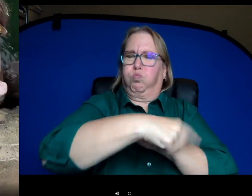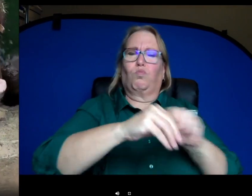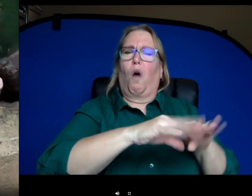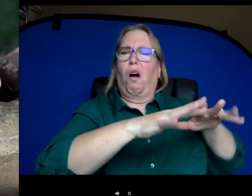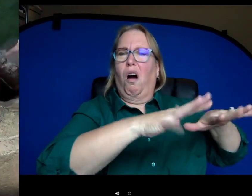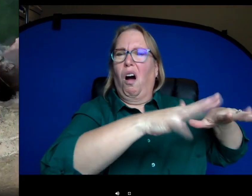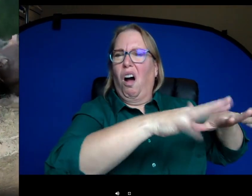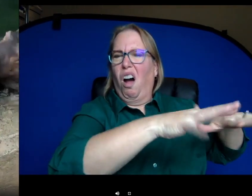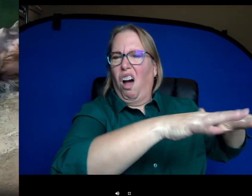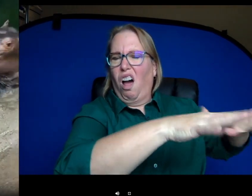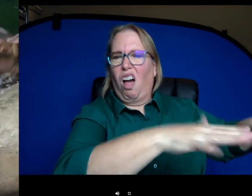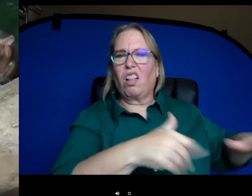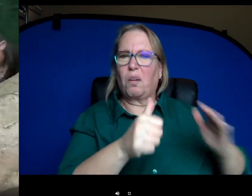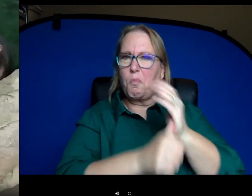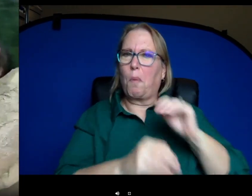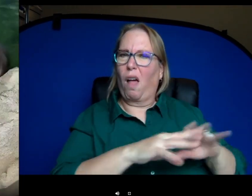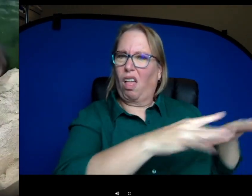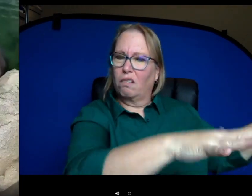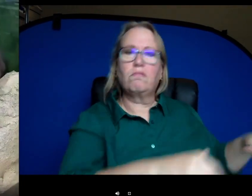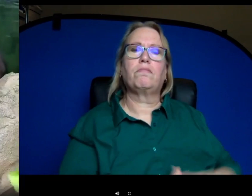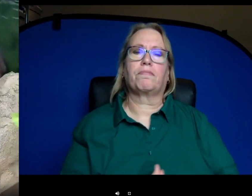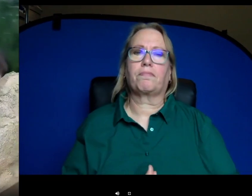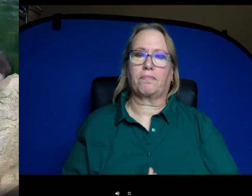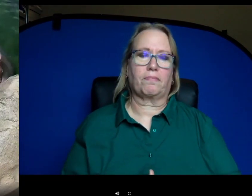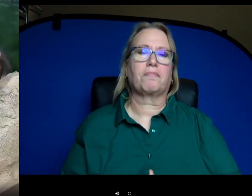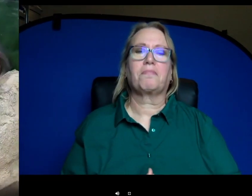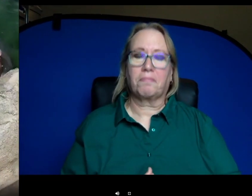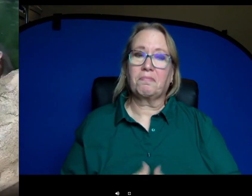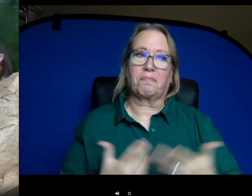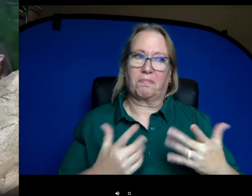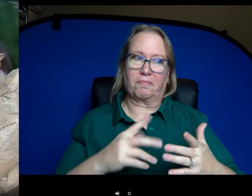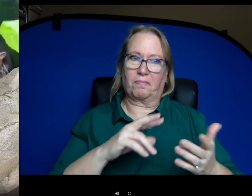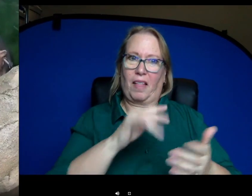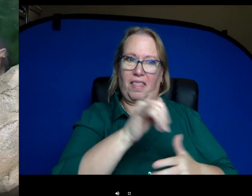the ones marking their territory. So males will defecate and flip their tails